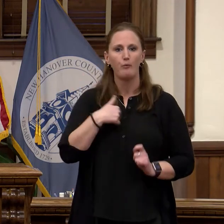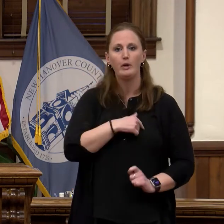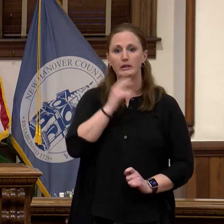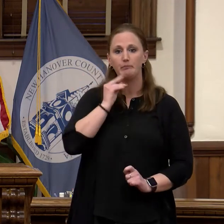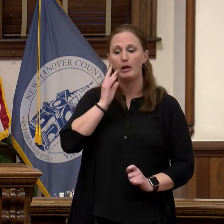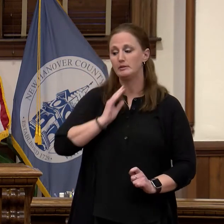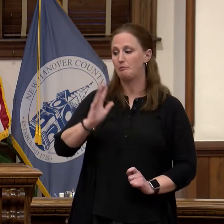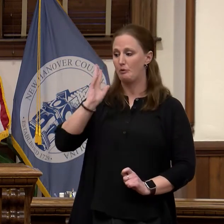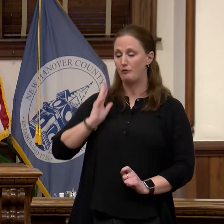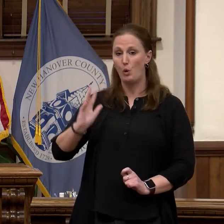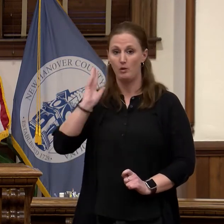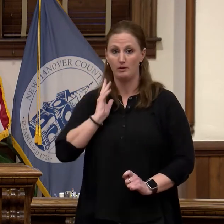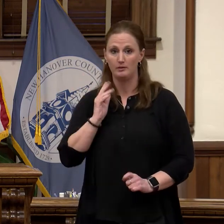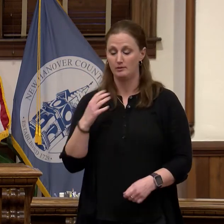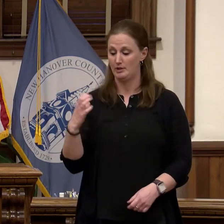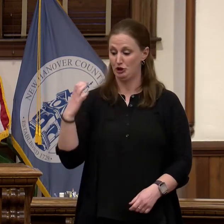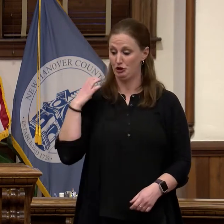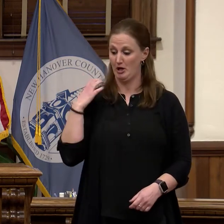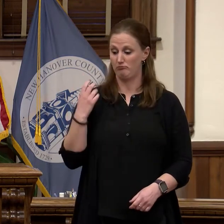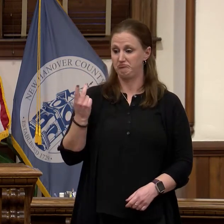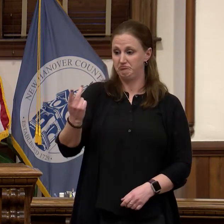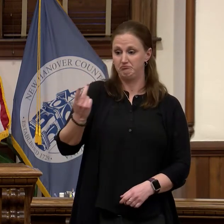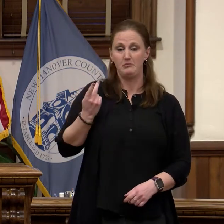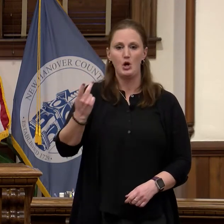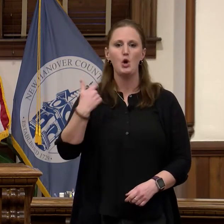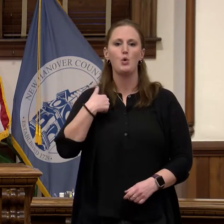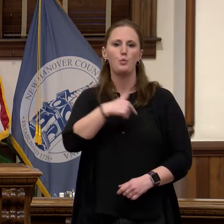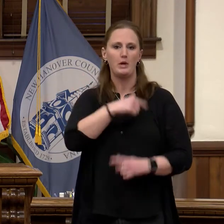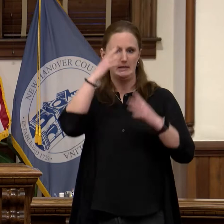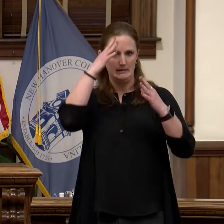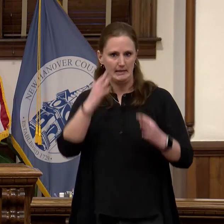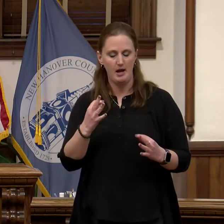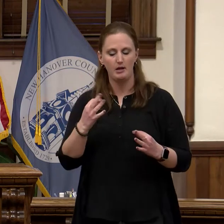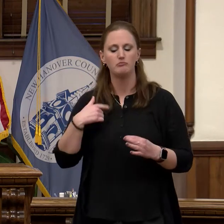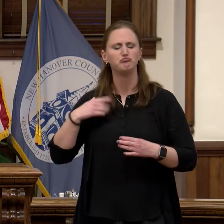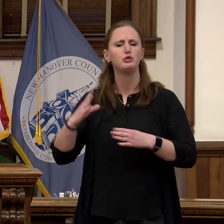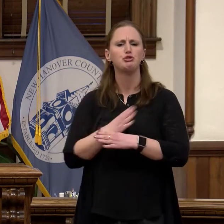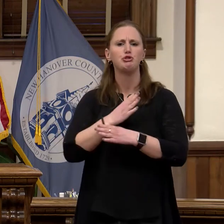The chair and I decided that we would share tonight's address to continue our